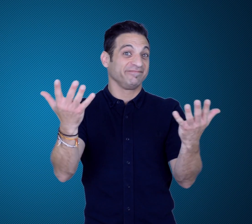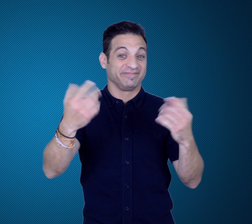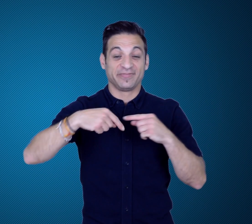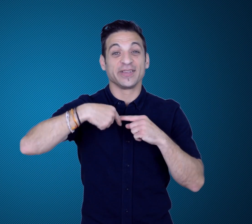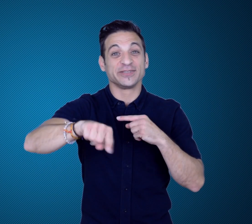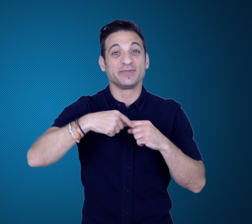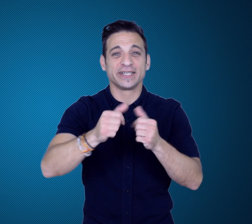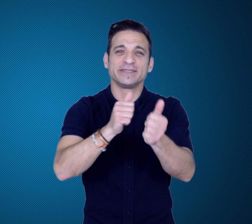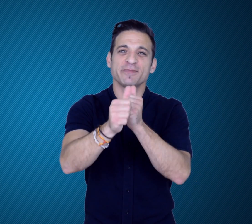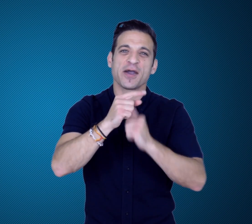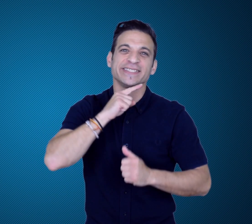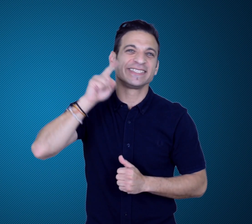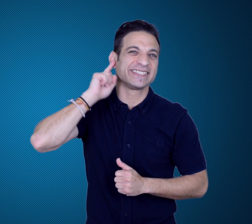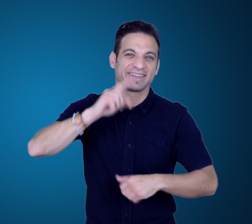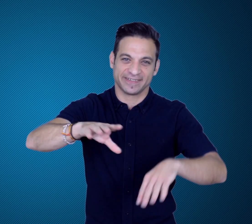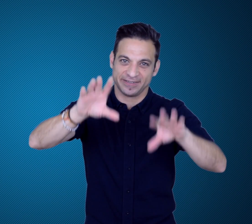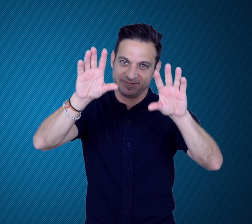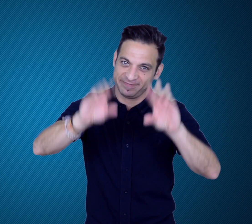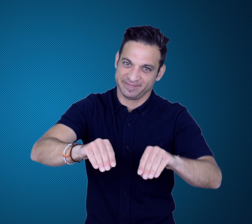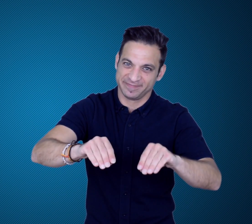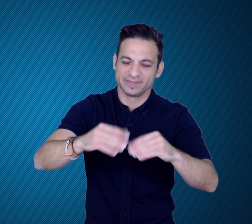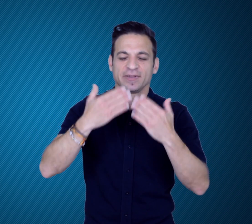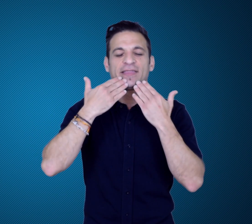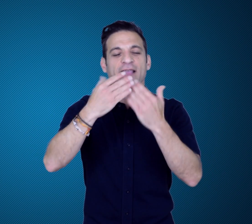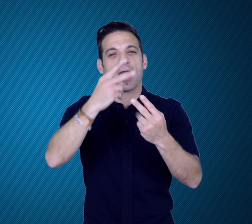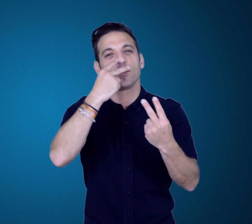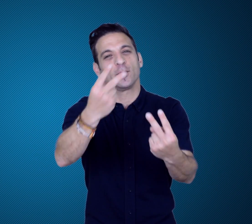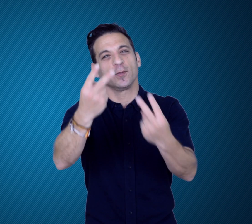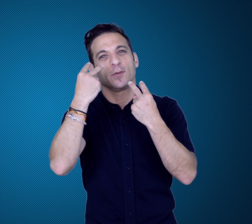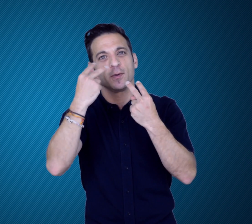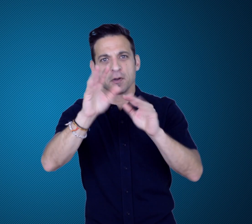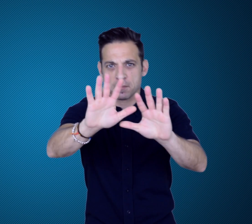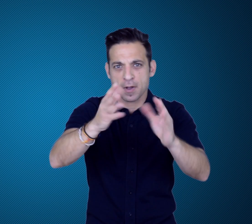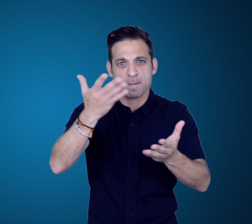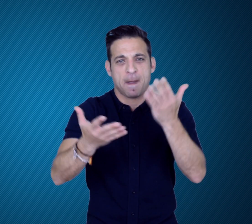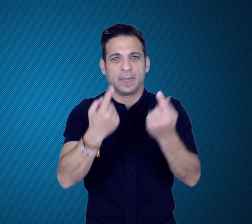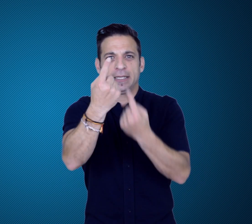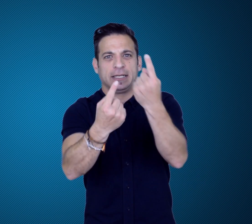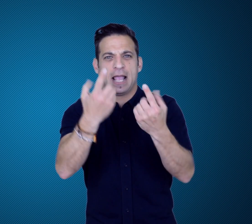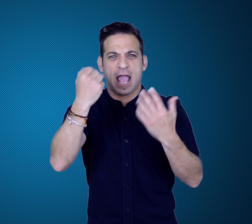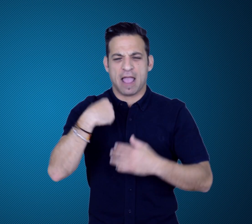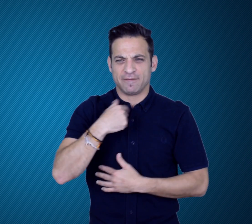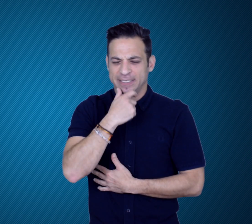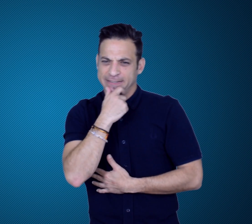That’s it for SportsDeaf this week and thank you for watching.